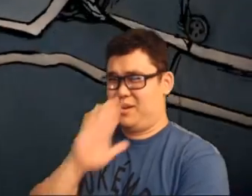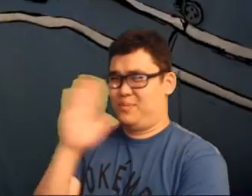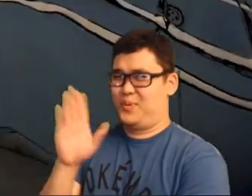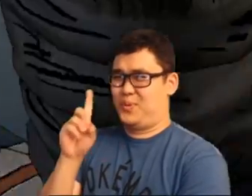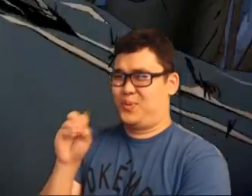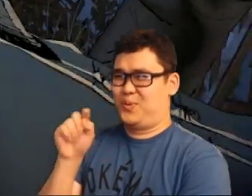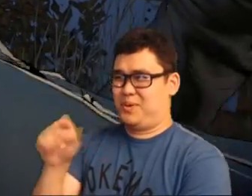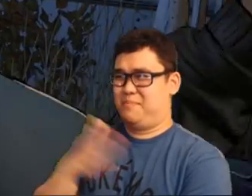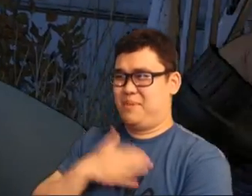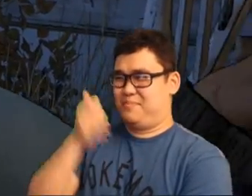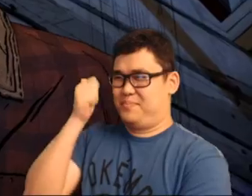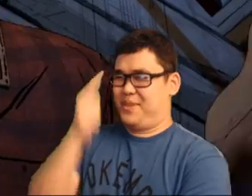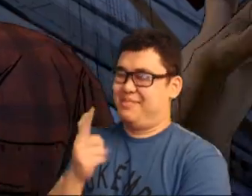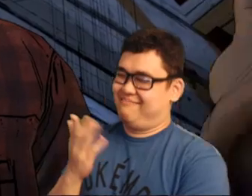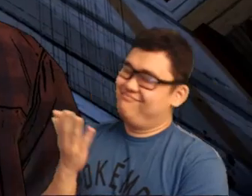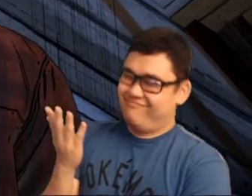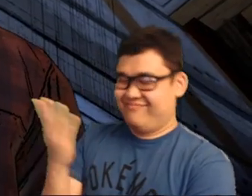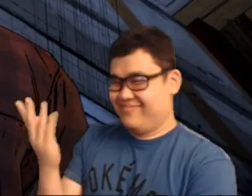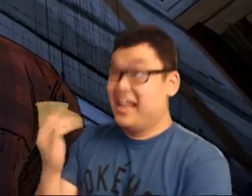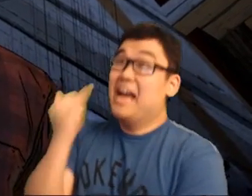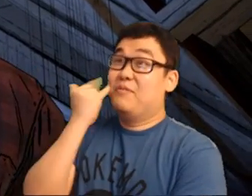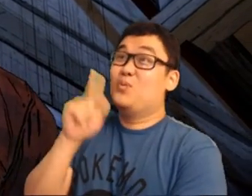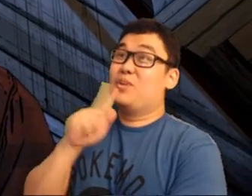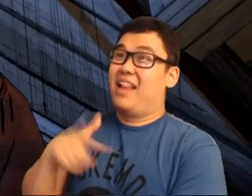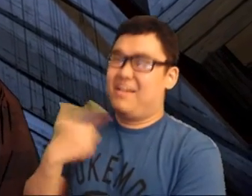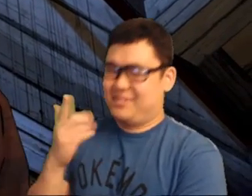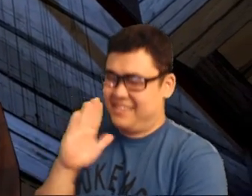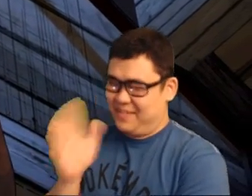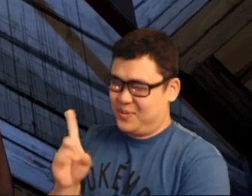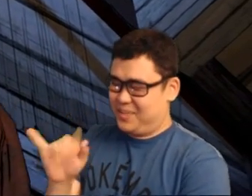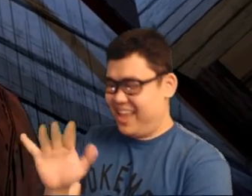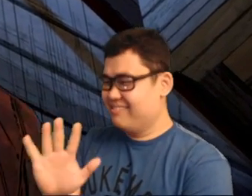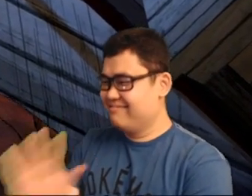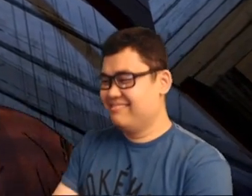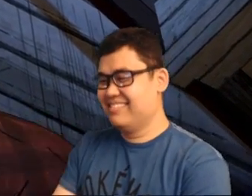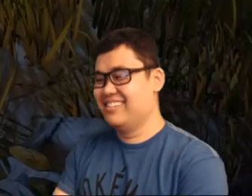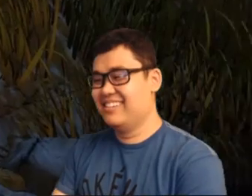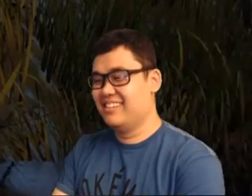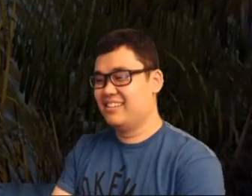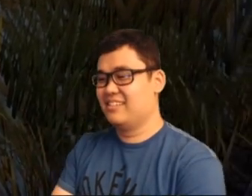Wow, I never do that to my brother. Eh, maybe I did, but it did not often happen in real life.